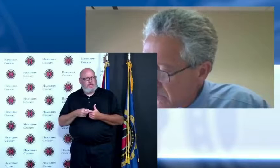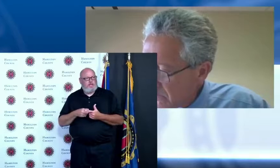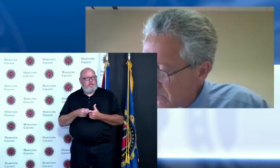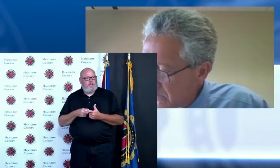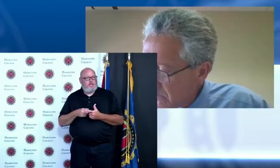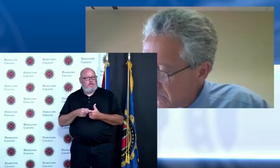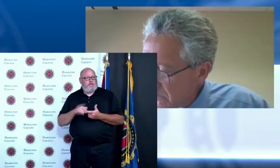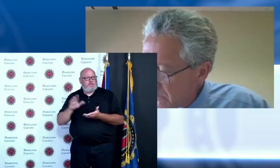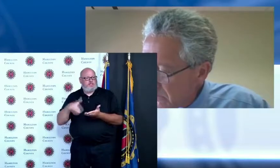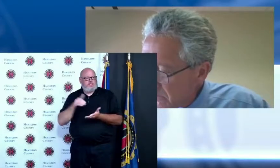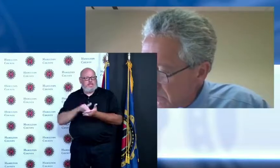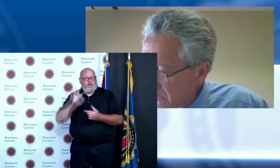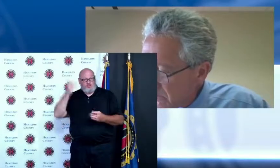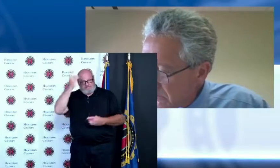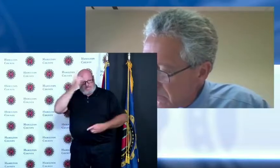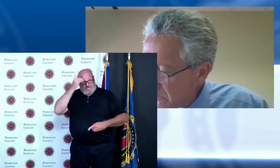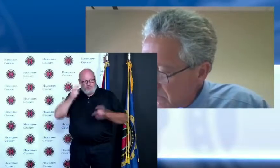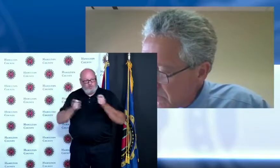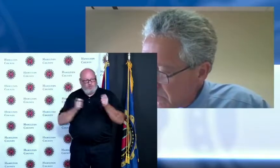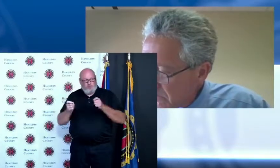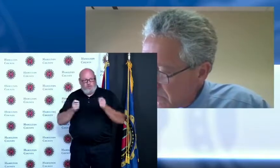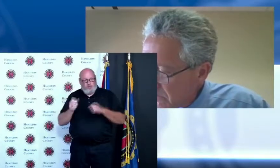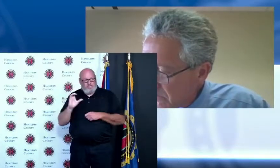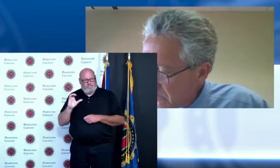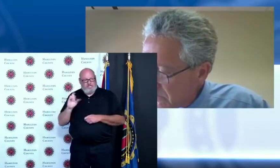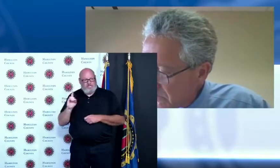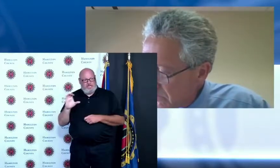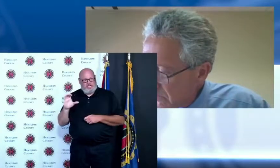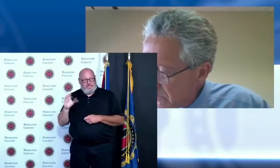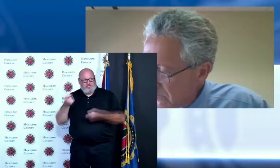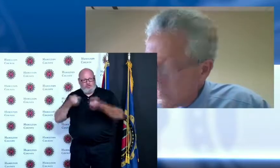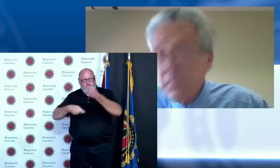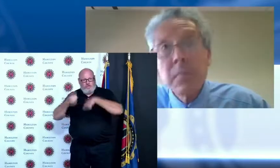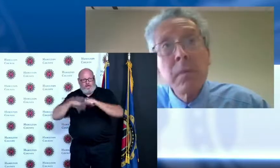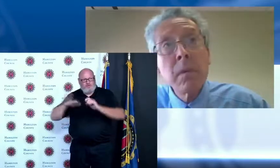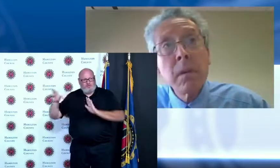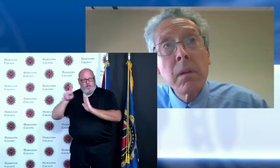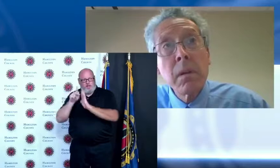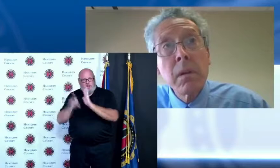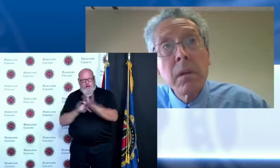but the truth is what we're finding through science is that the vaccine works and so while